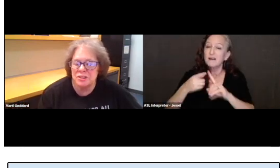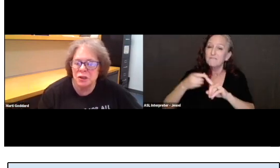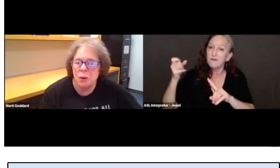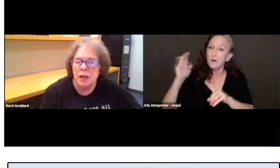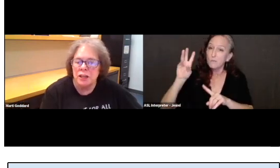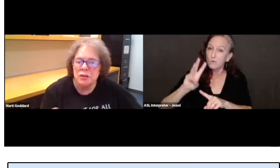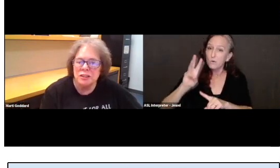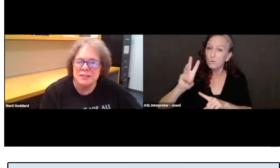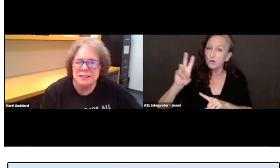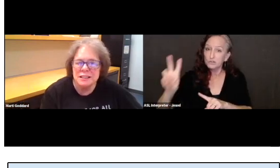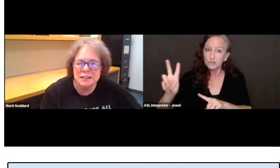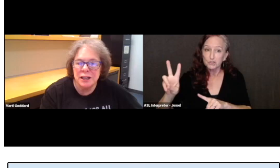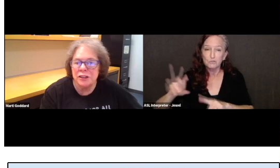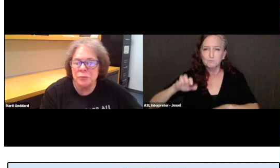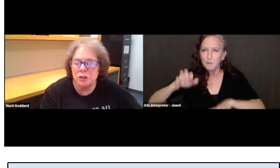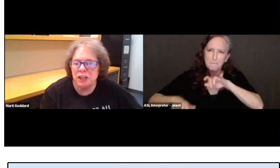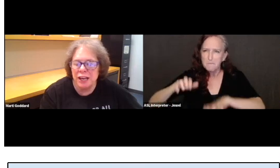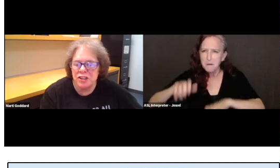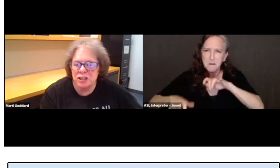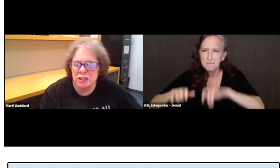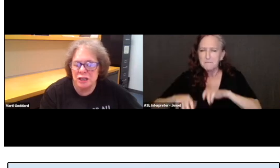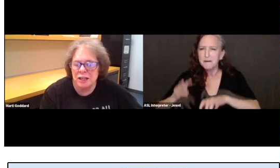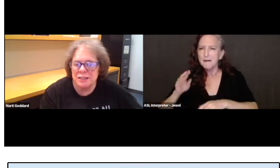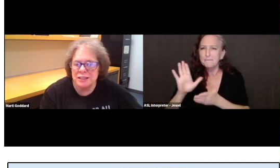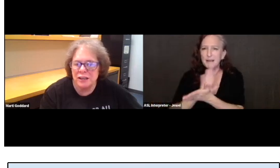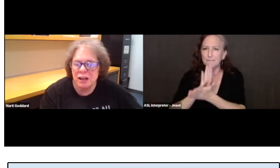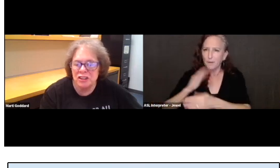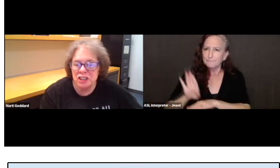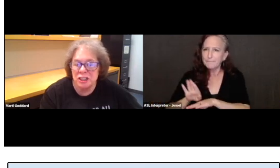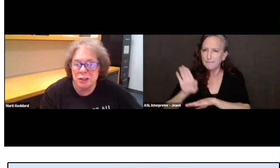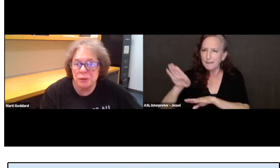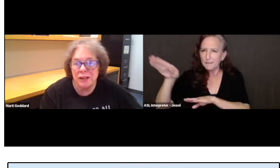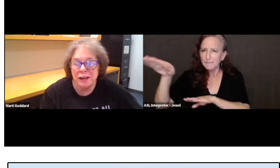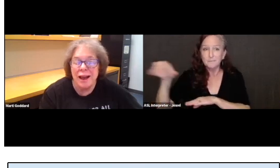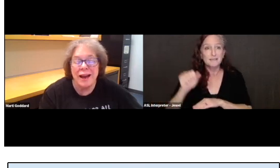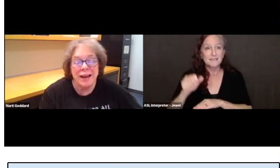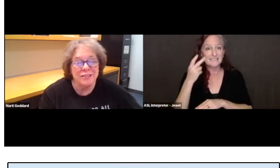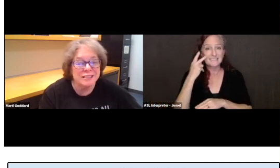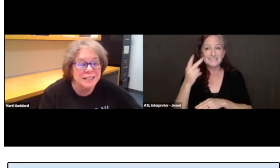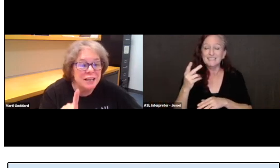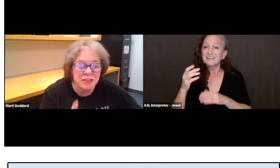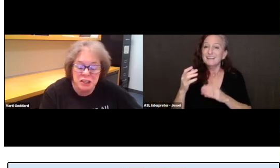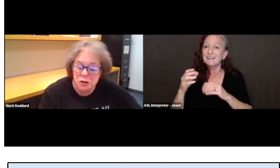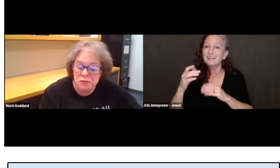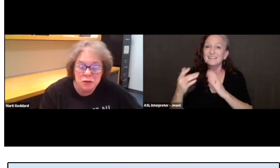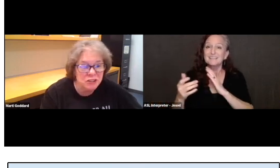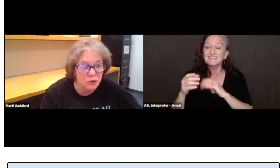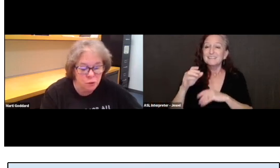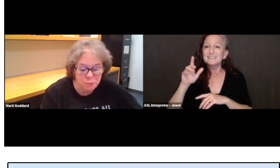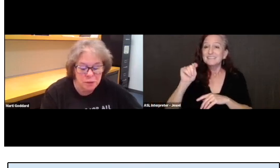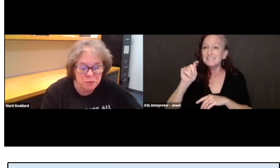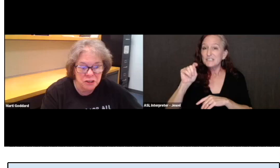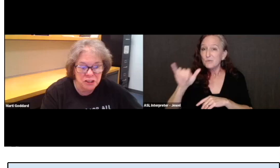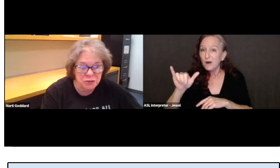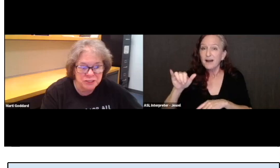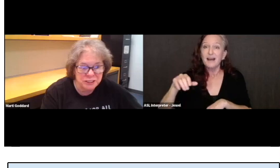So, you can see telecommunication technology here but I have to say video phones are what people are using.